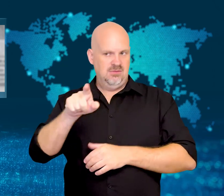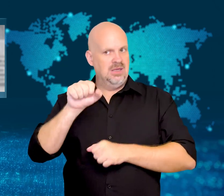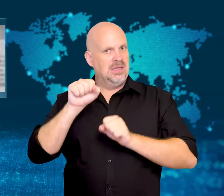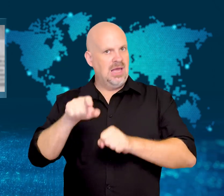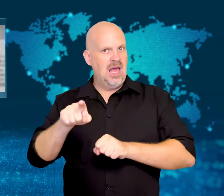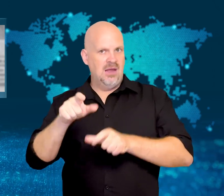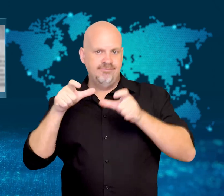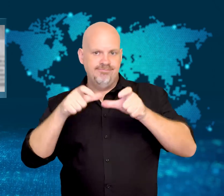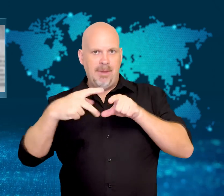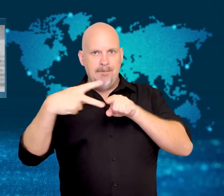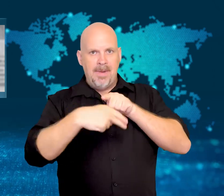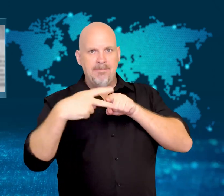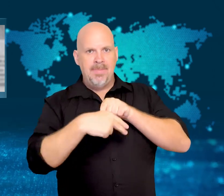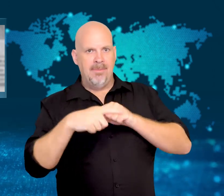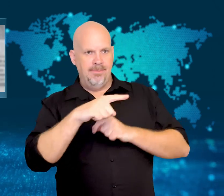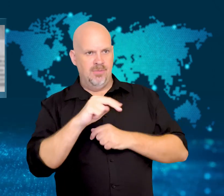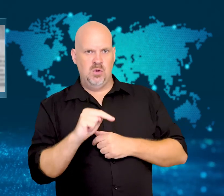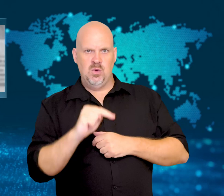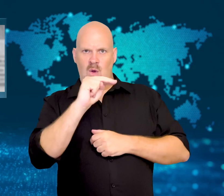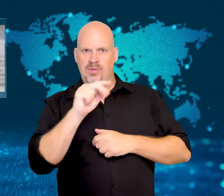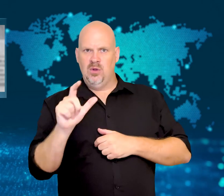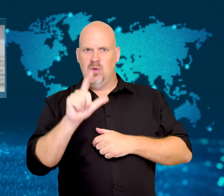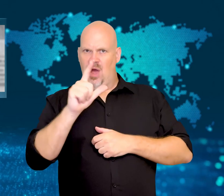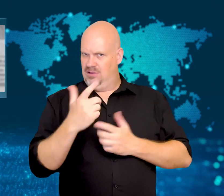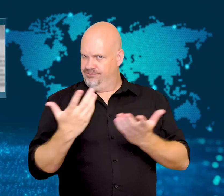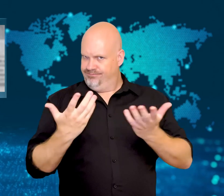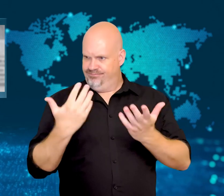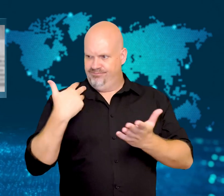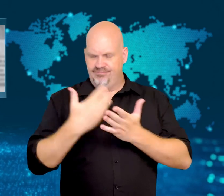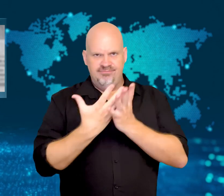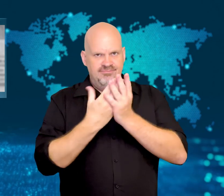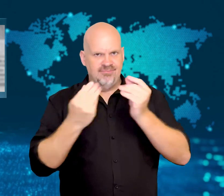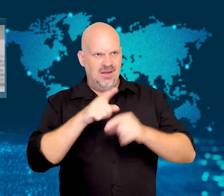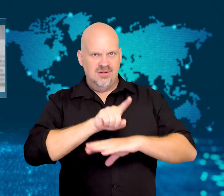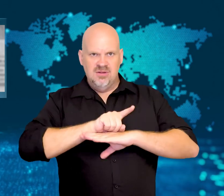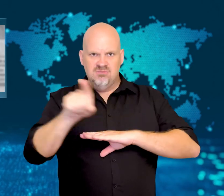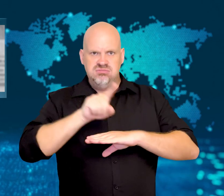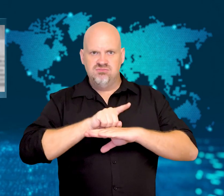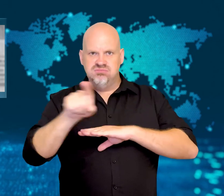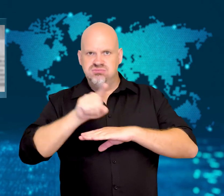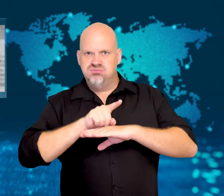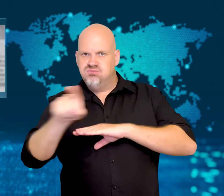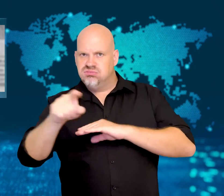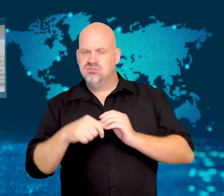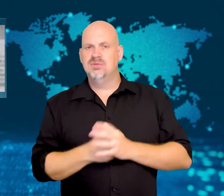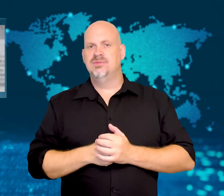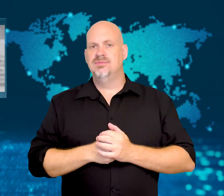because of its many missile launches, but China and Russia